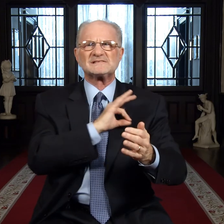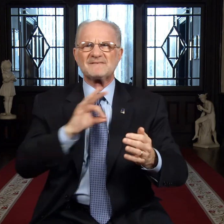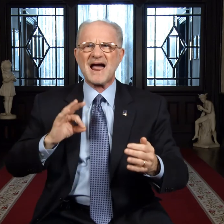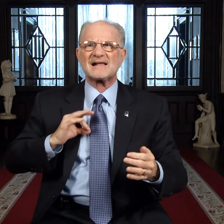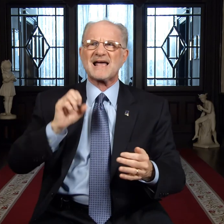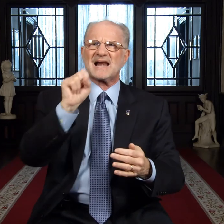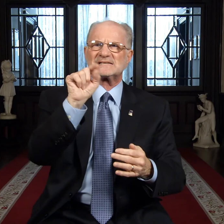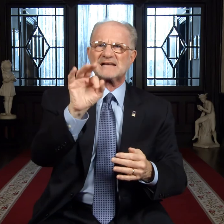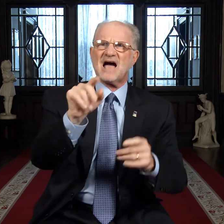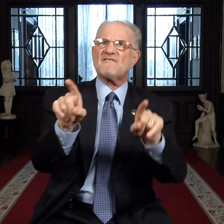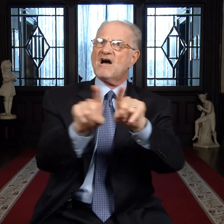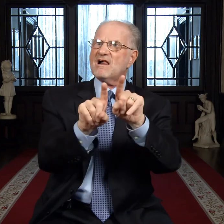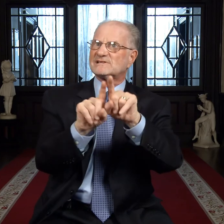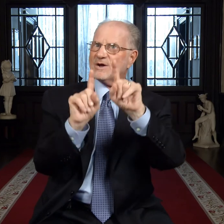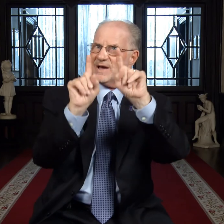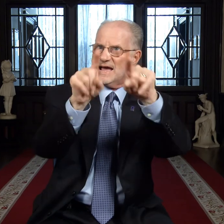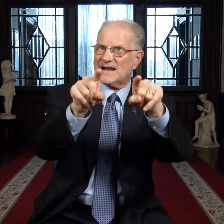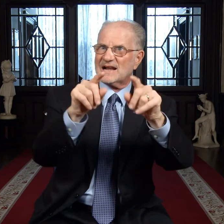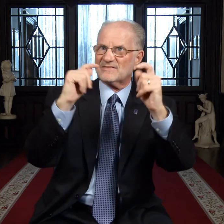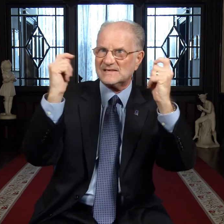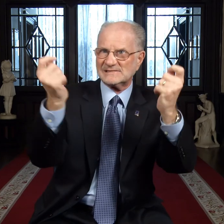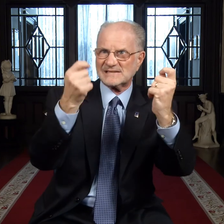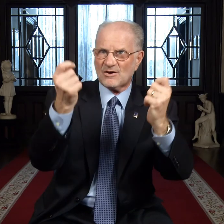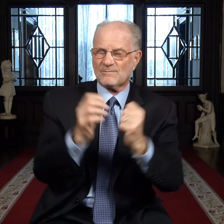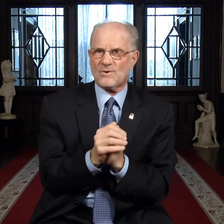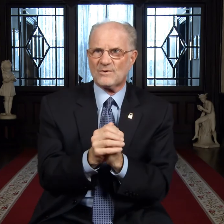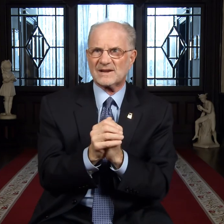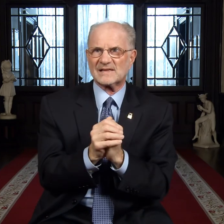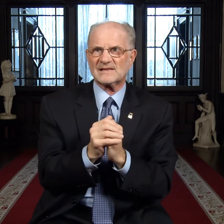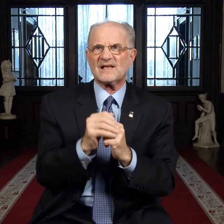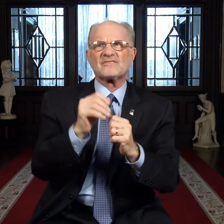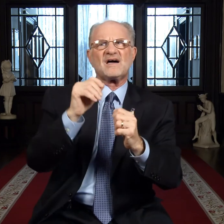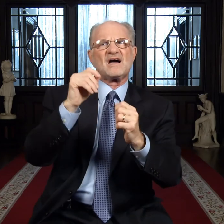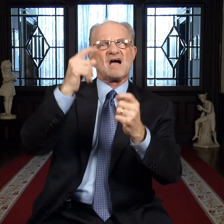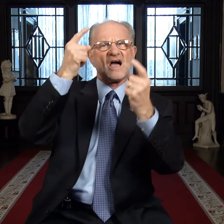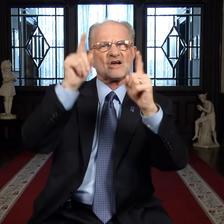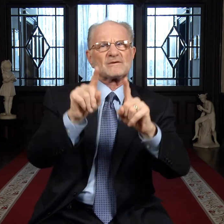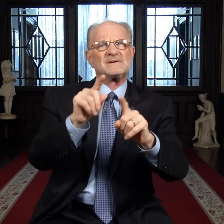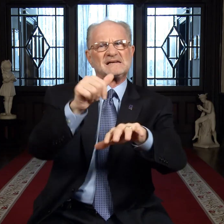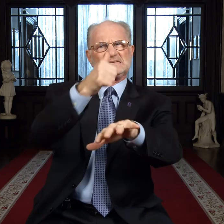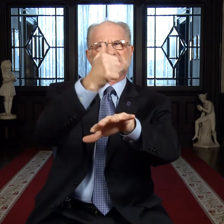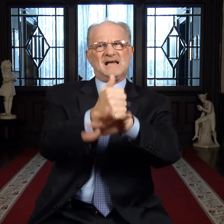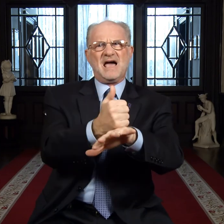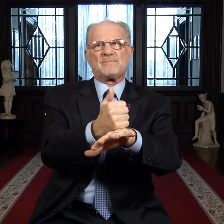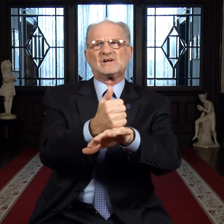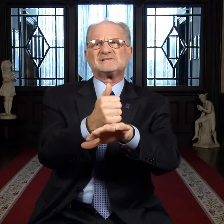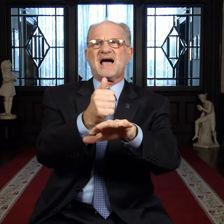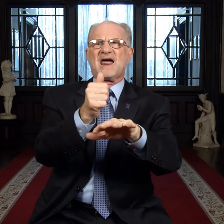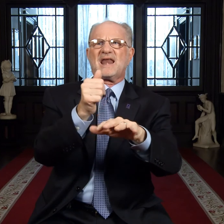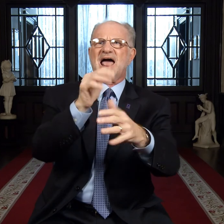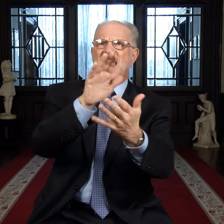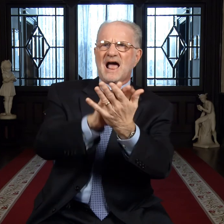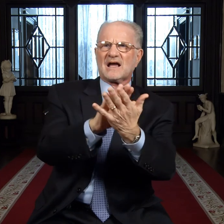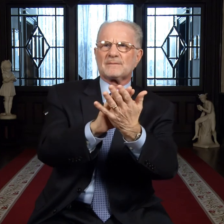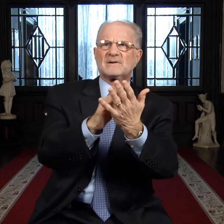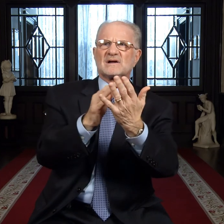also attended the ceremony. The agreement establishes an academic alliance